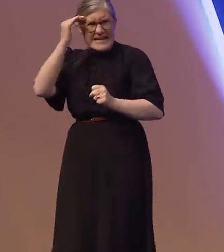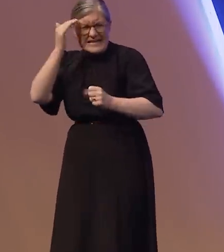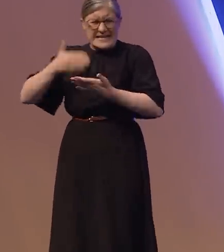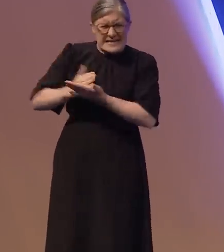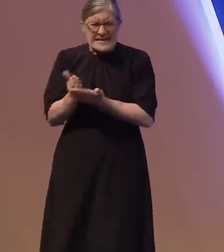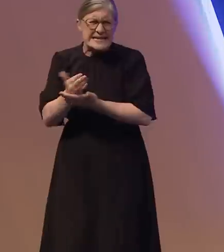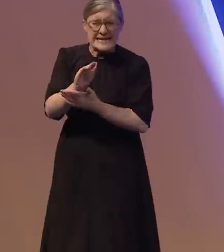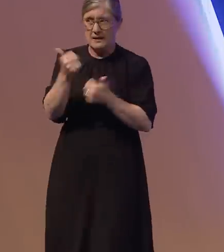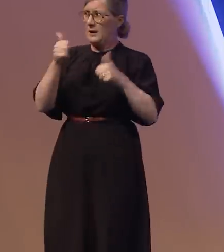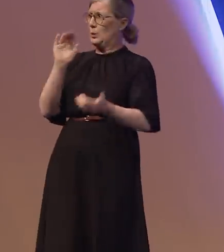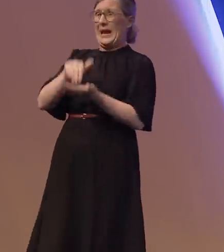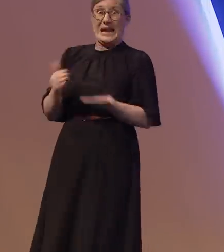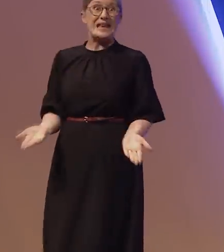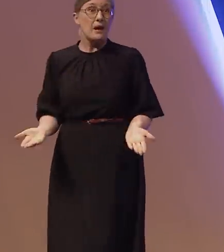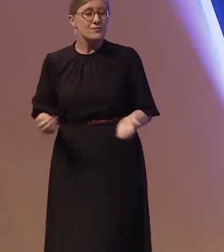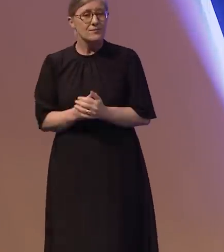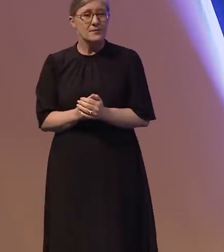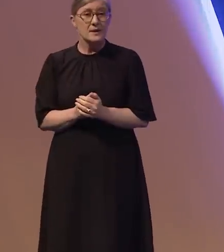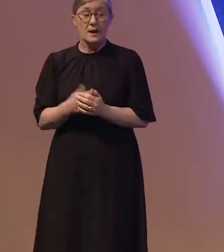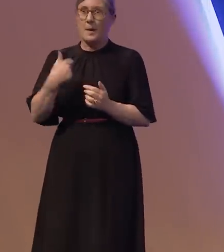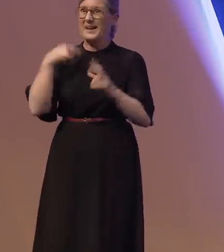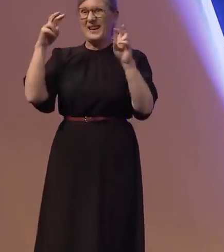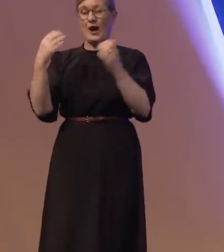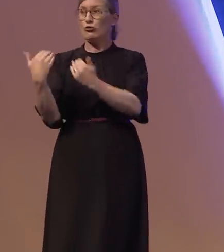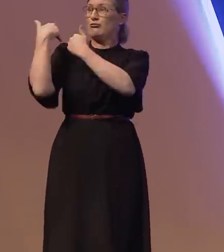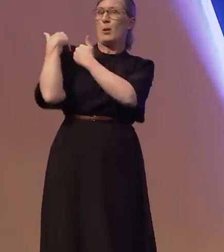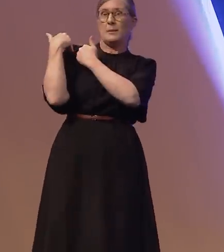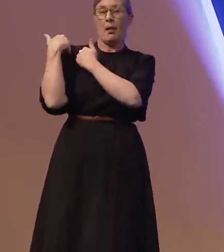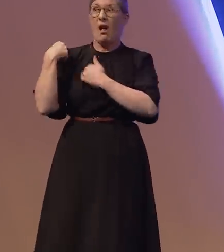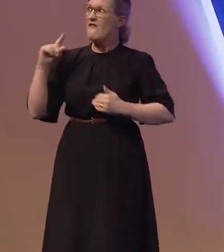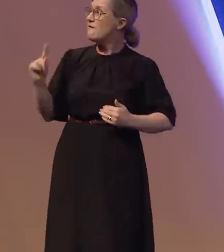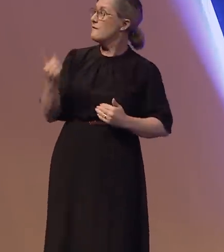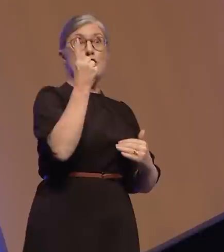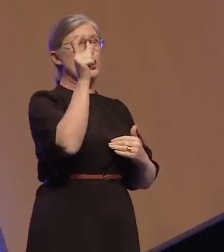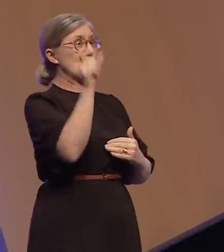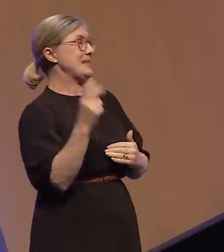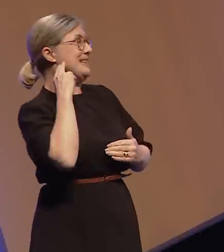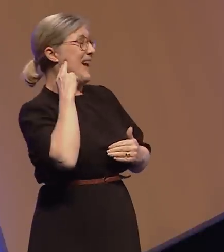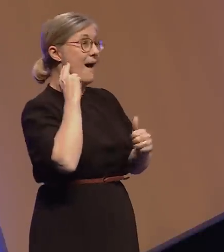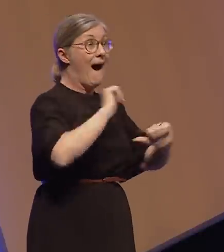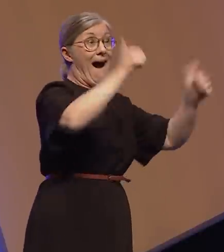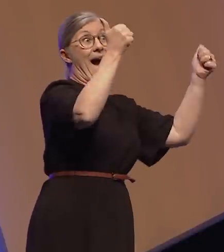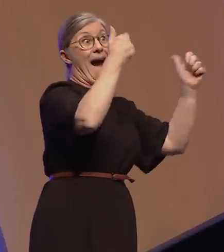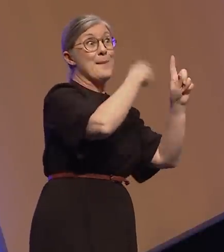responsibility of being the first deaf person can be a blessing but it can also be a curse